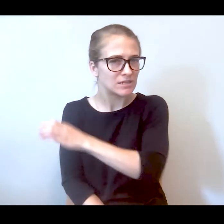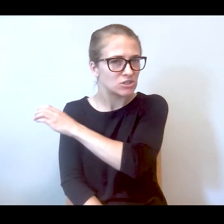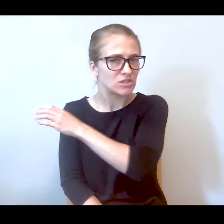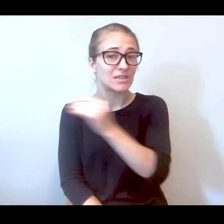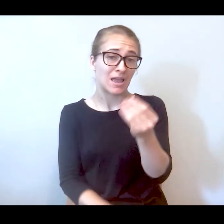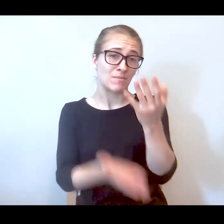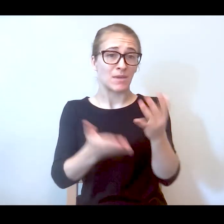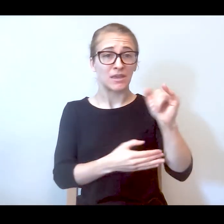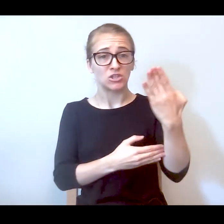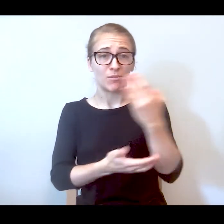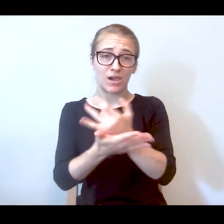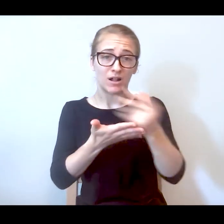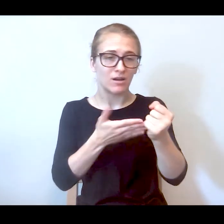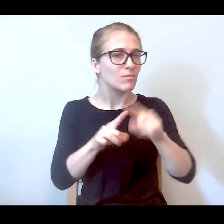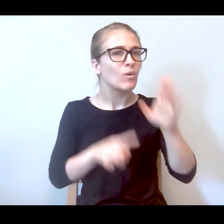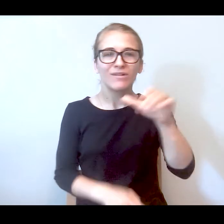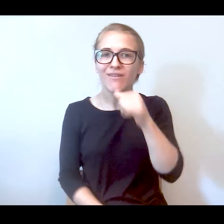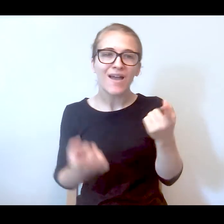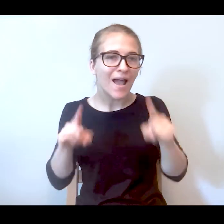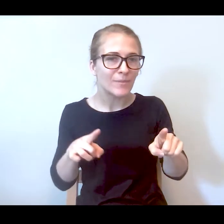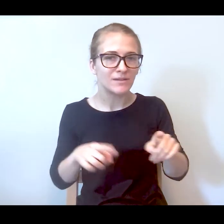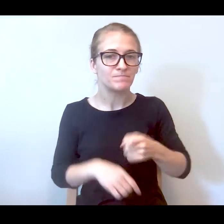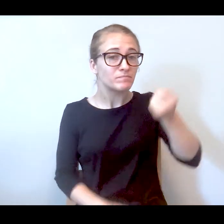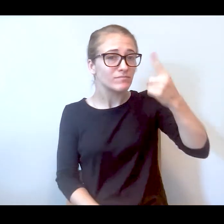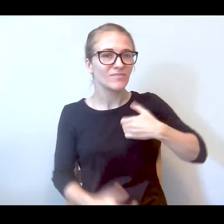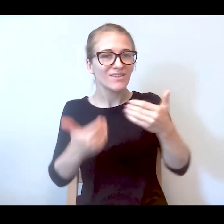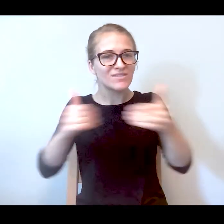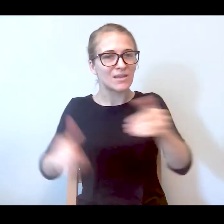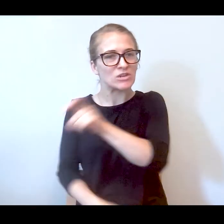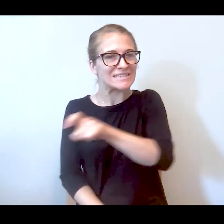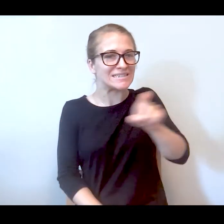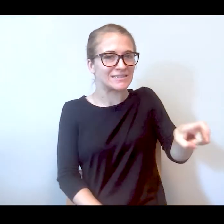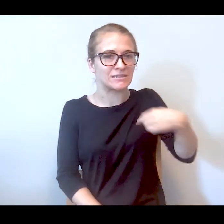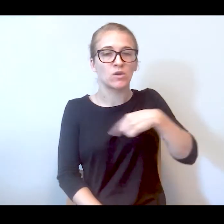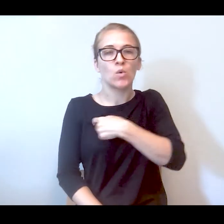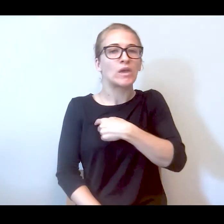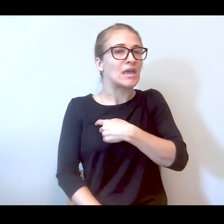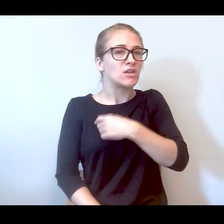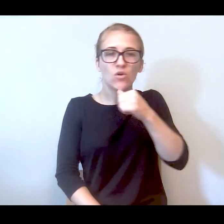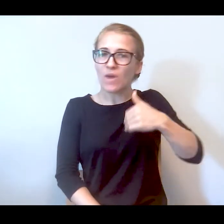that's not going to happen because there are separate needs. We don't have enough people to